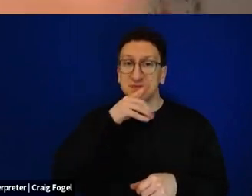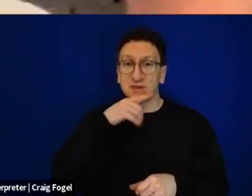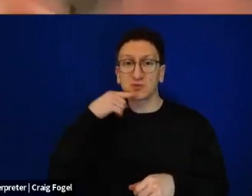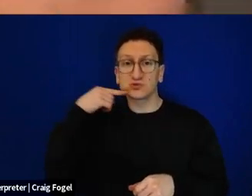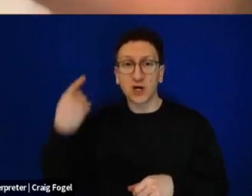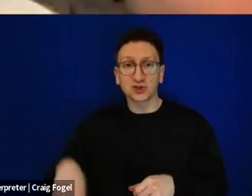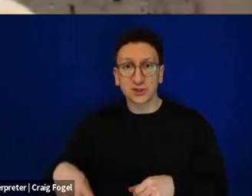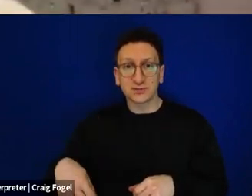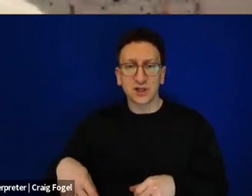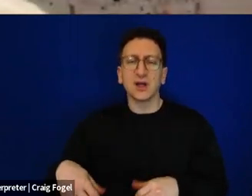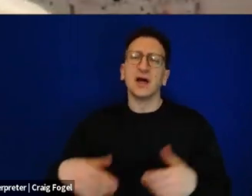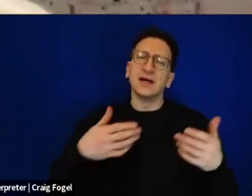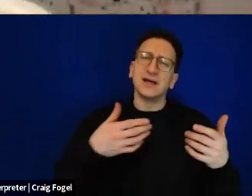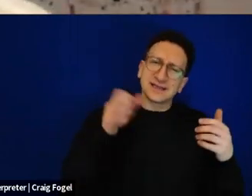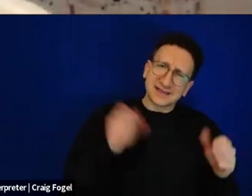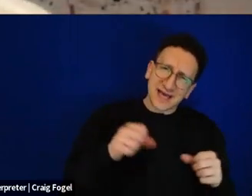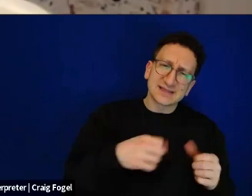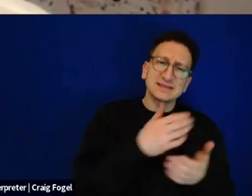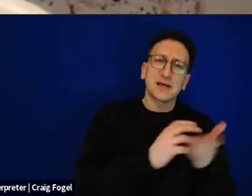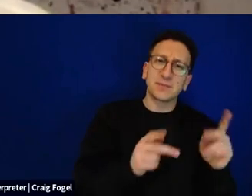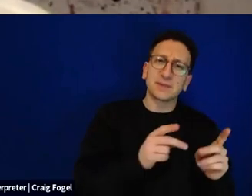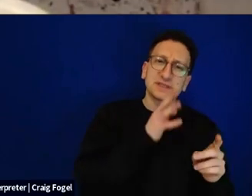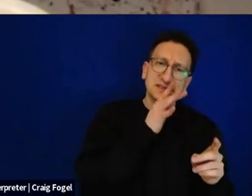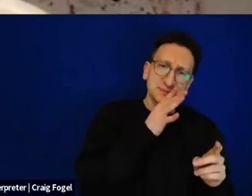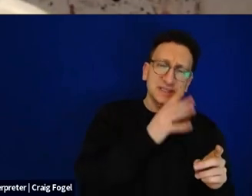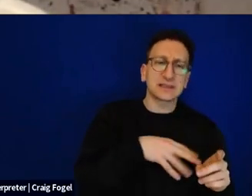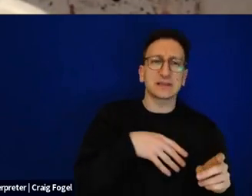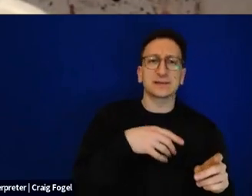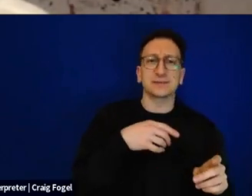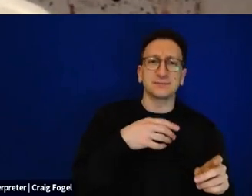the language in the periphery, but in the cities, the intelligentsia, everyone spoke Russian,